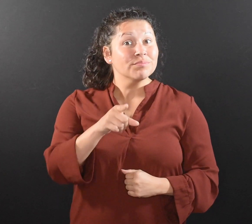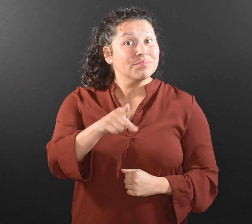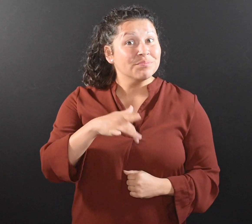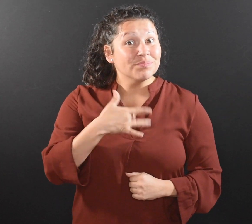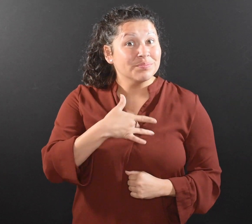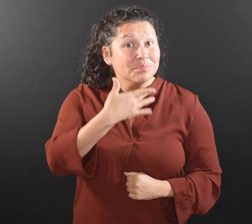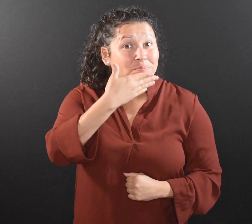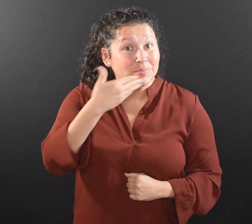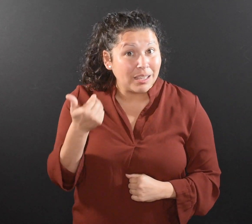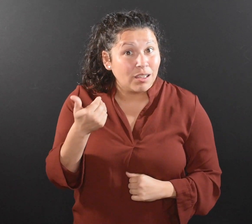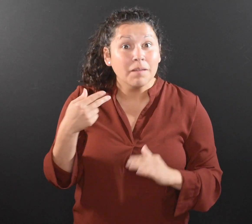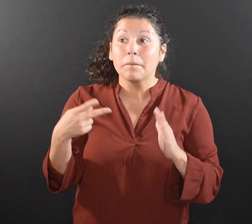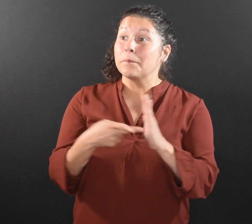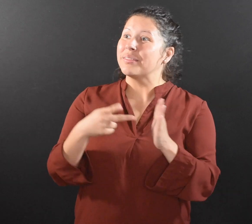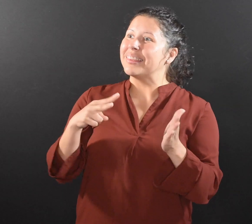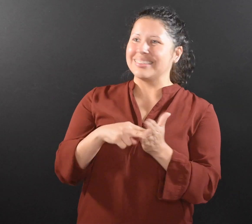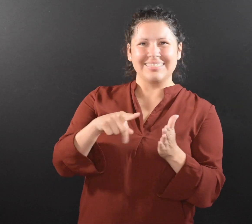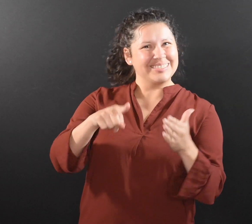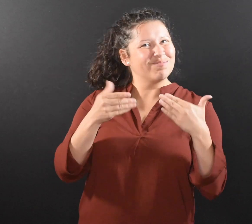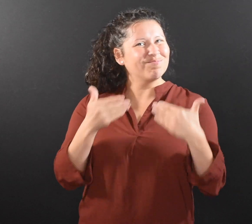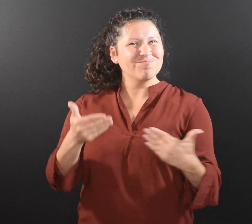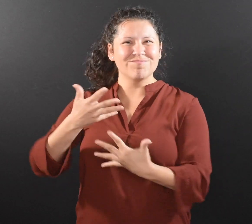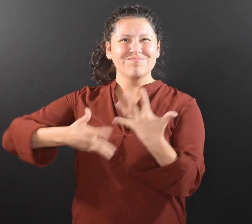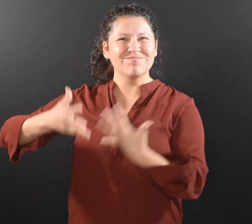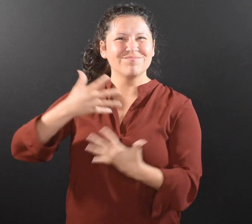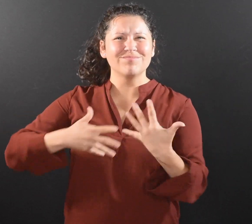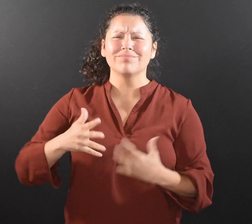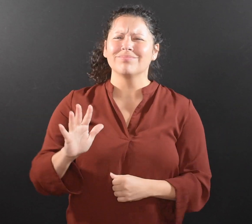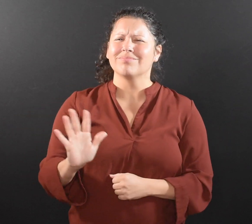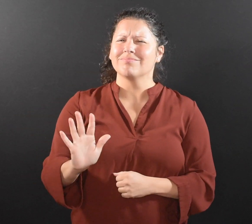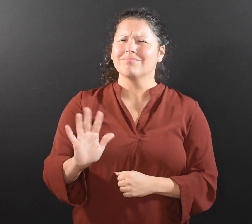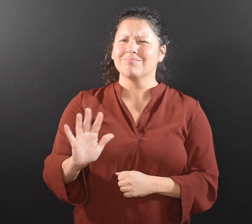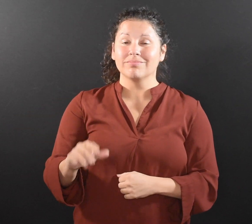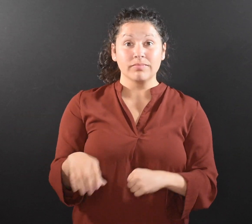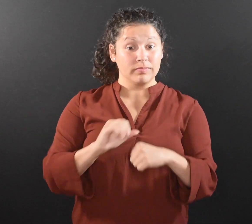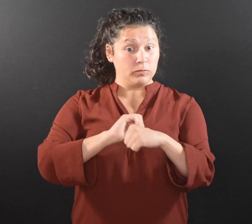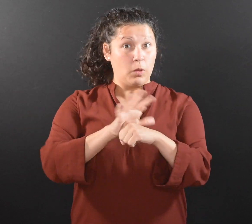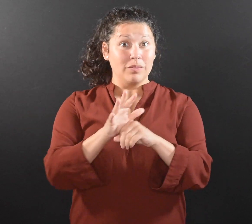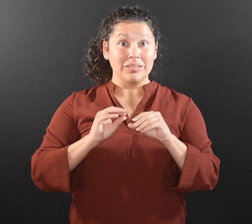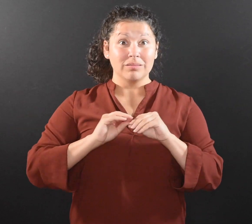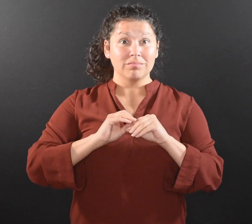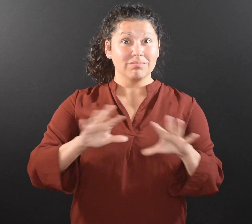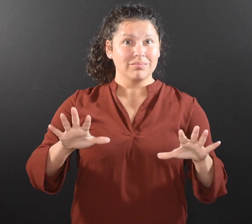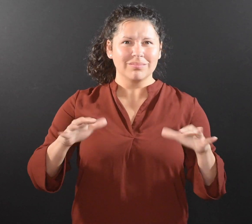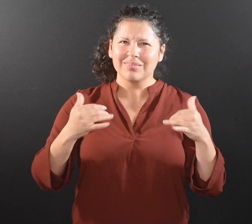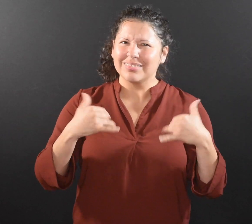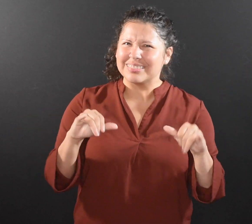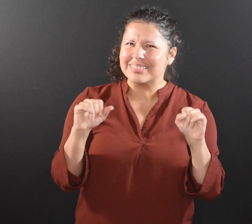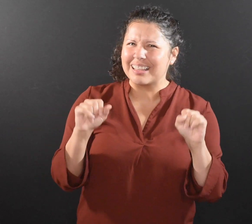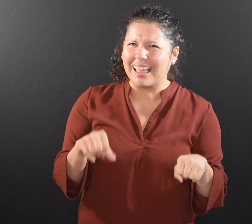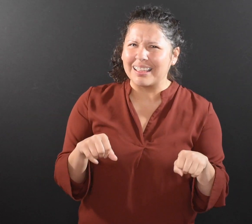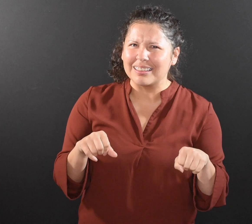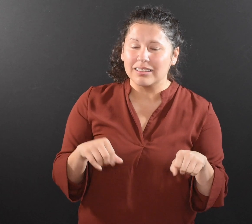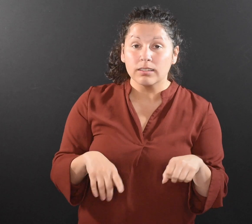You can still spread the virus after you start feeling better. To keep others safe, stay away from others until all